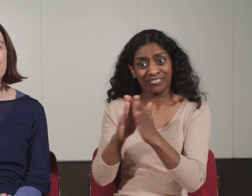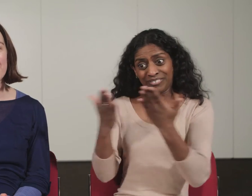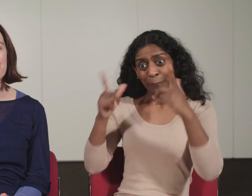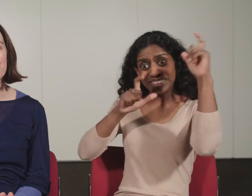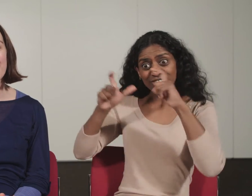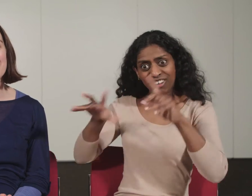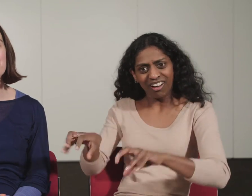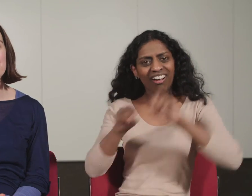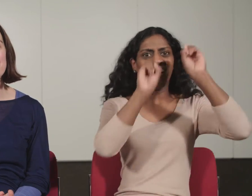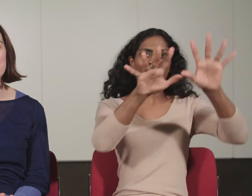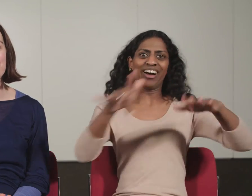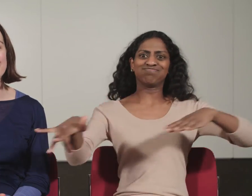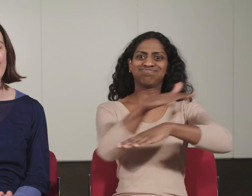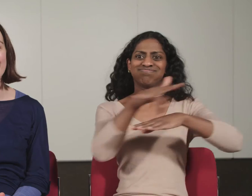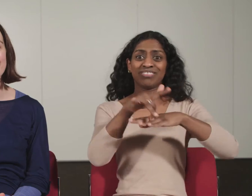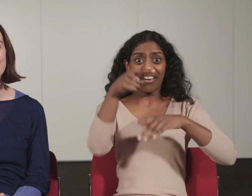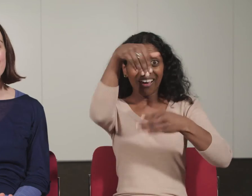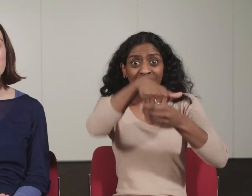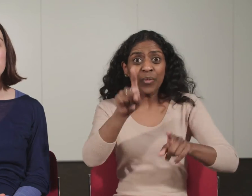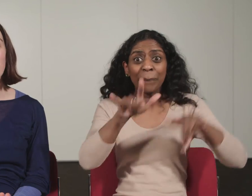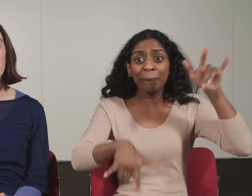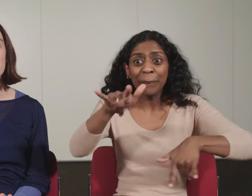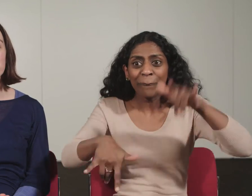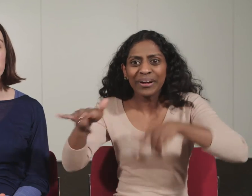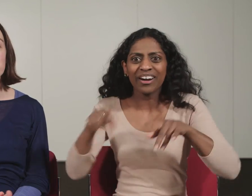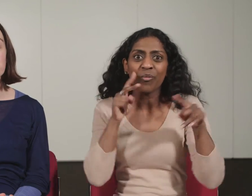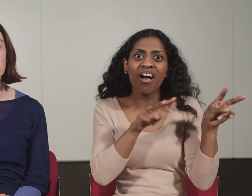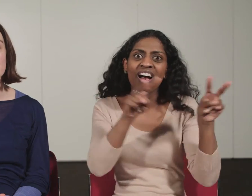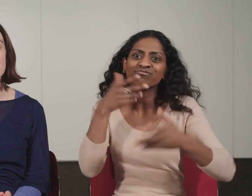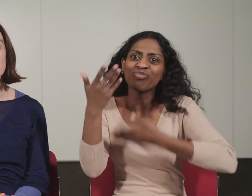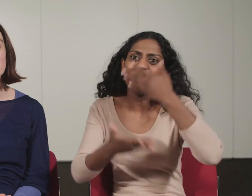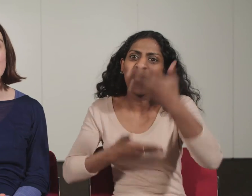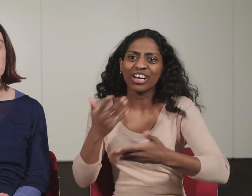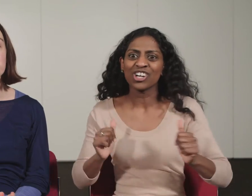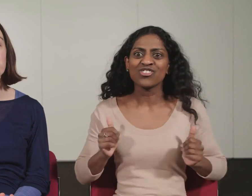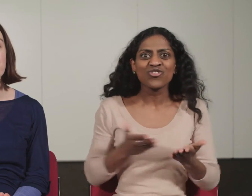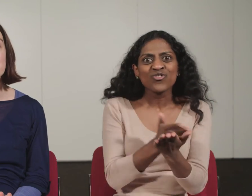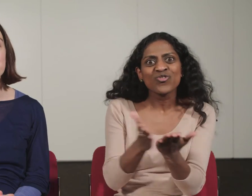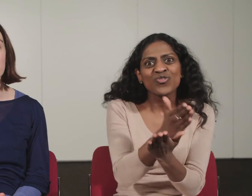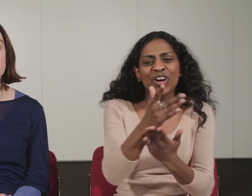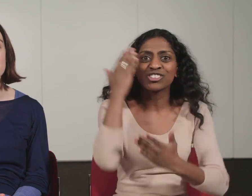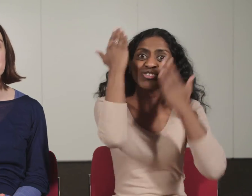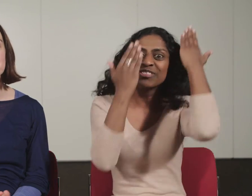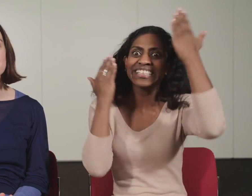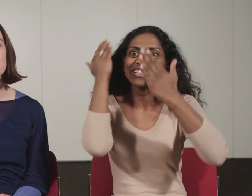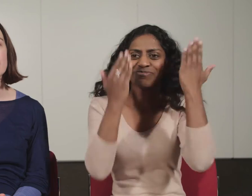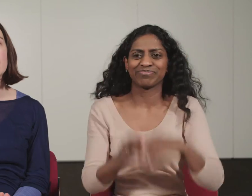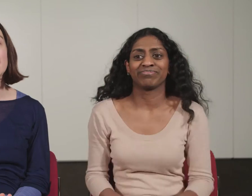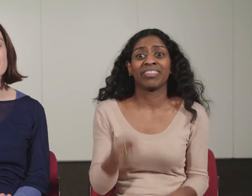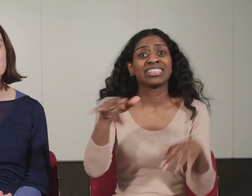adventure and dreamy storytelling. This show is for young audiences aged 3+. This is a